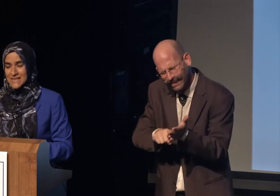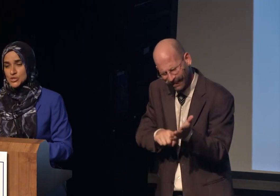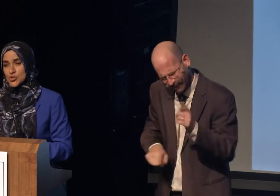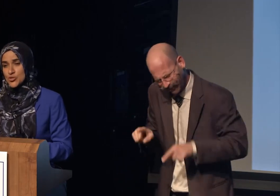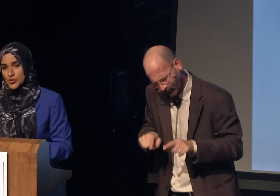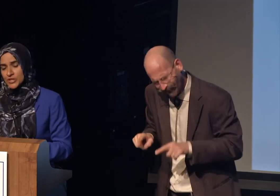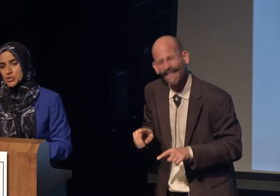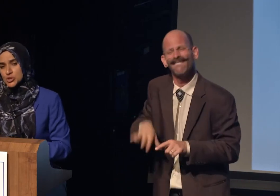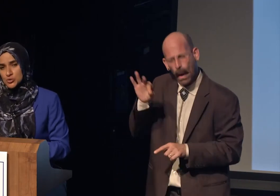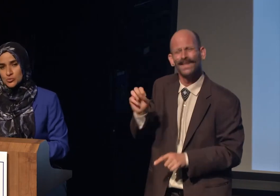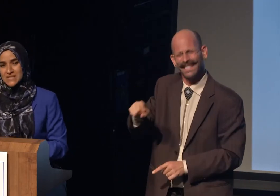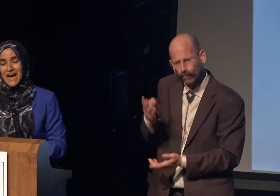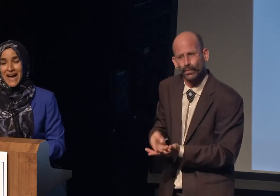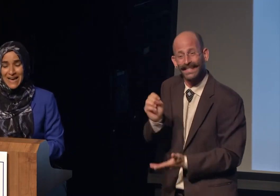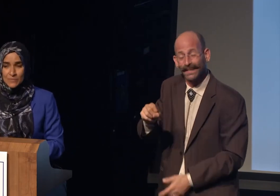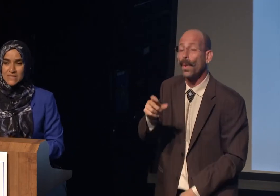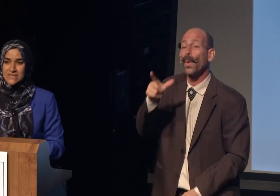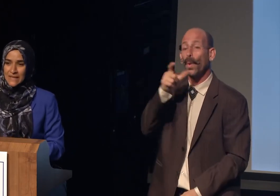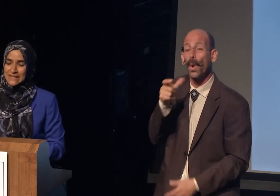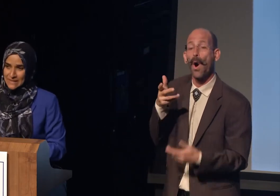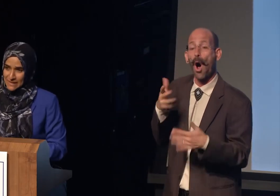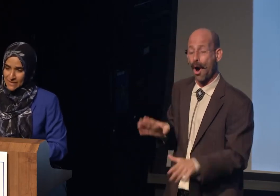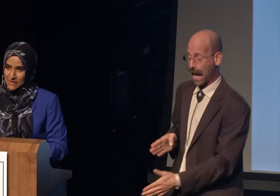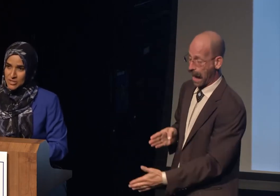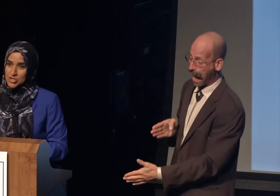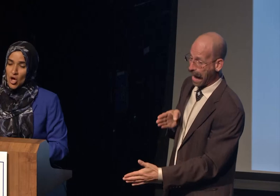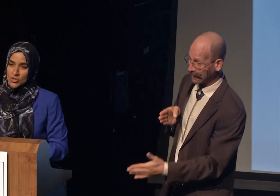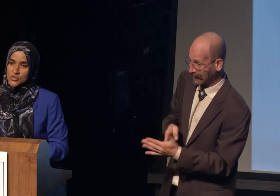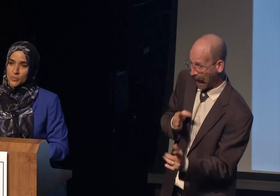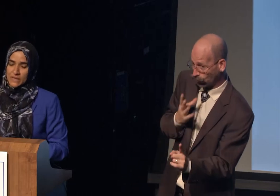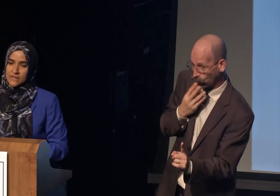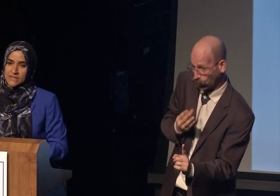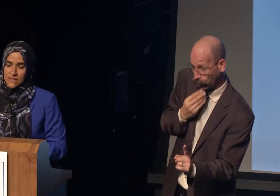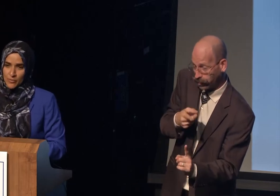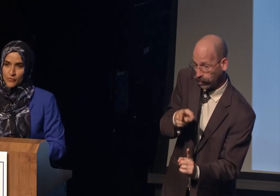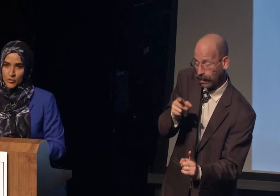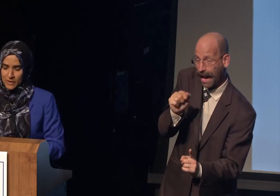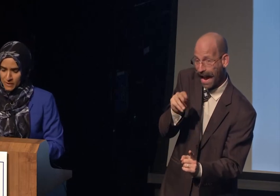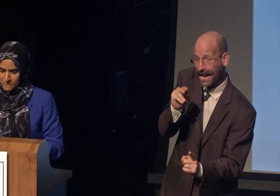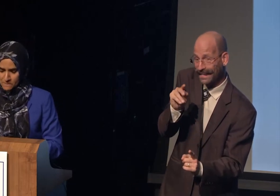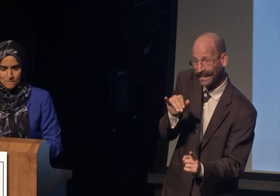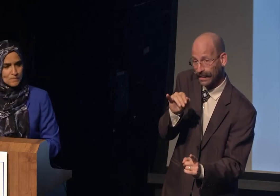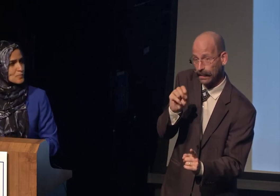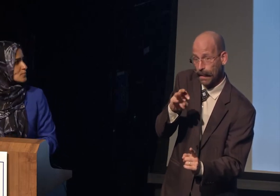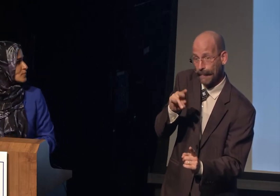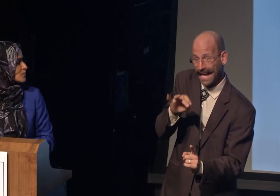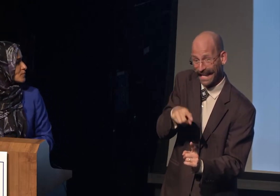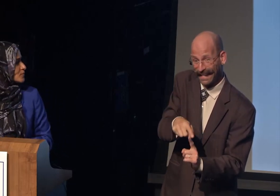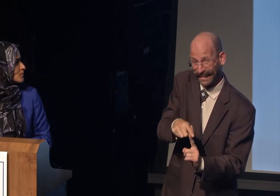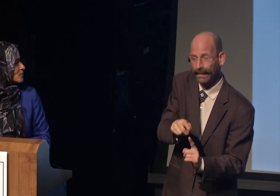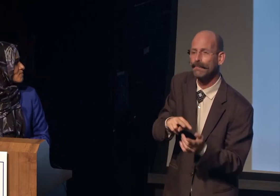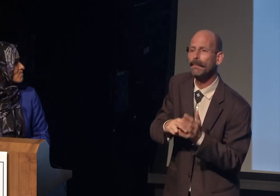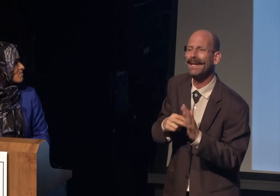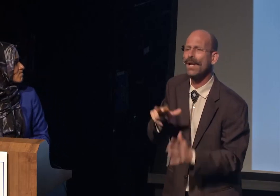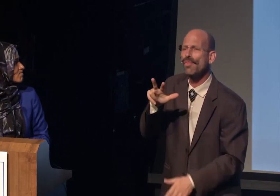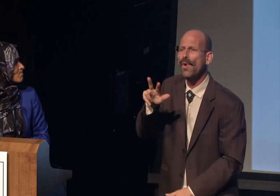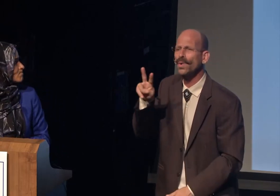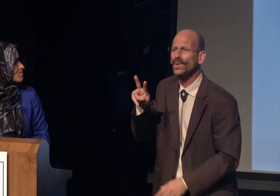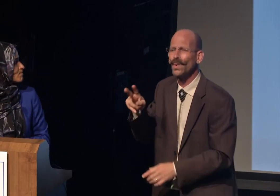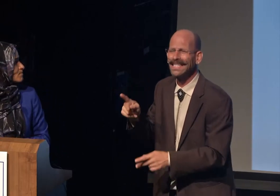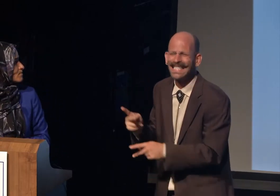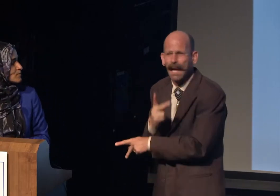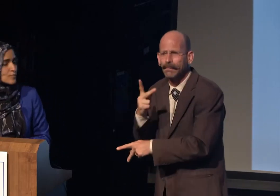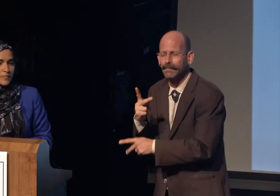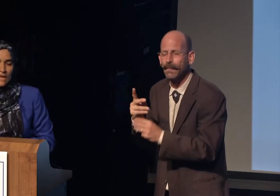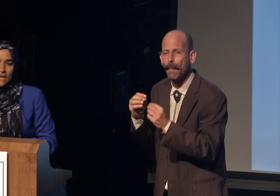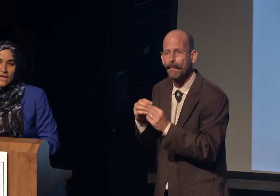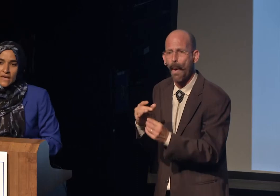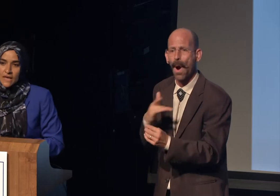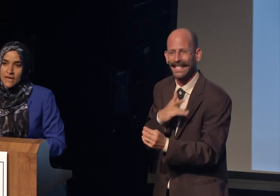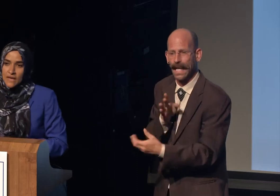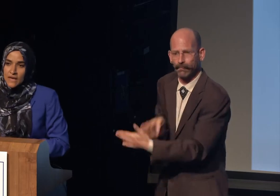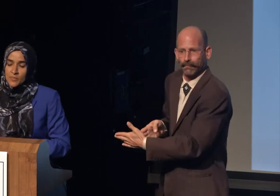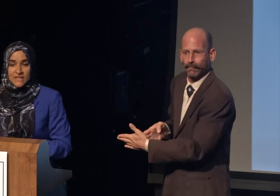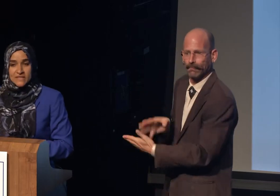is 32 times as likely to also be Islamophobic.